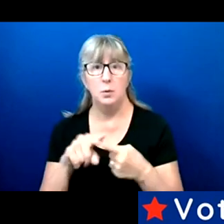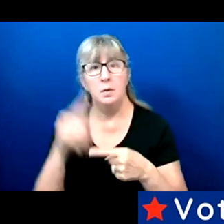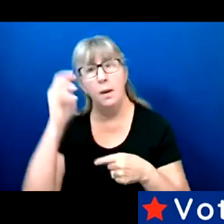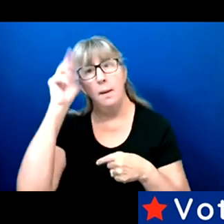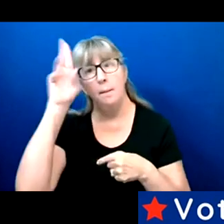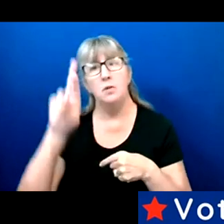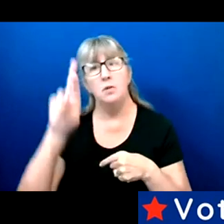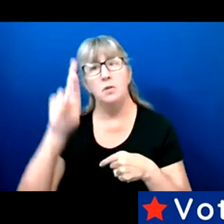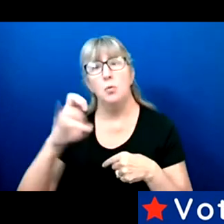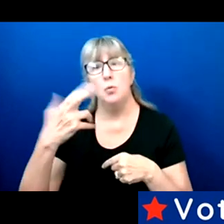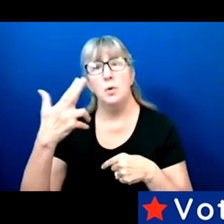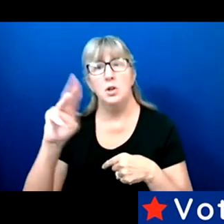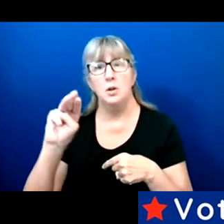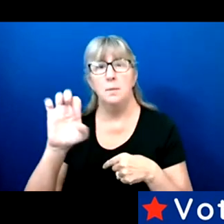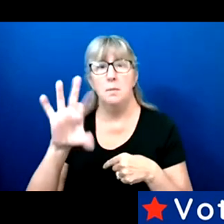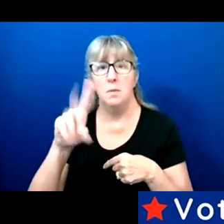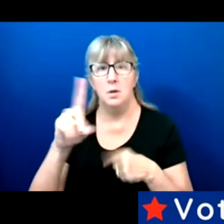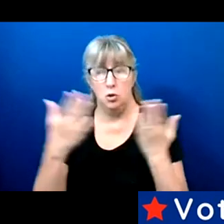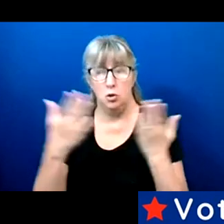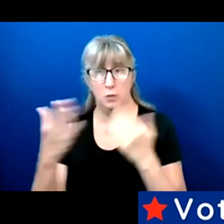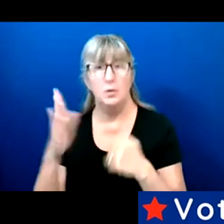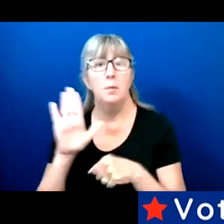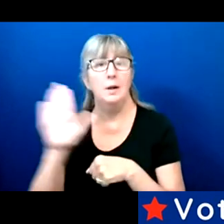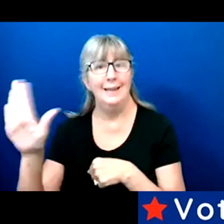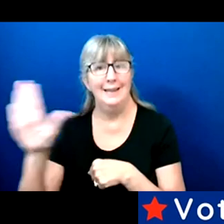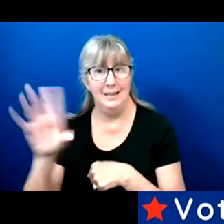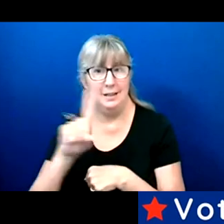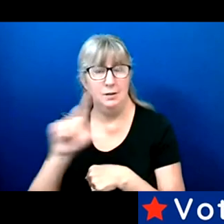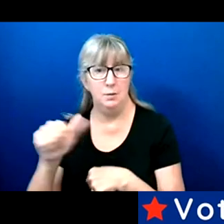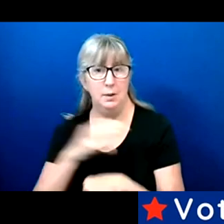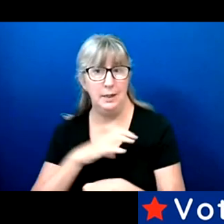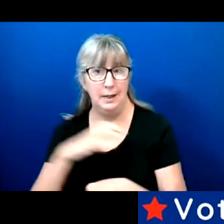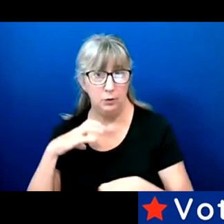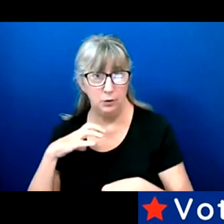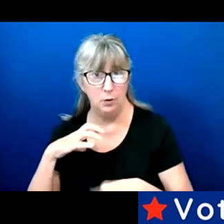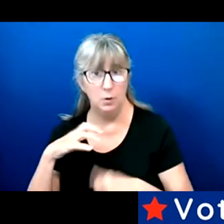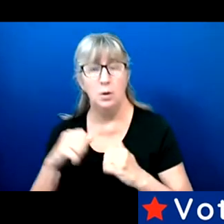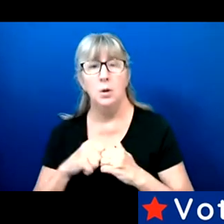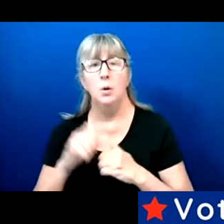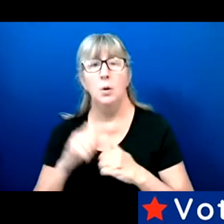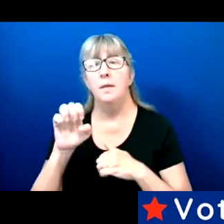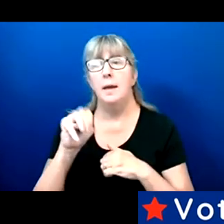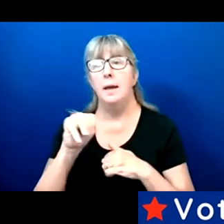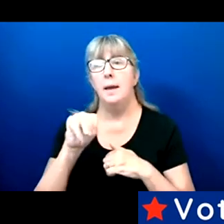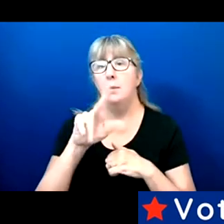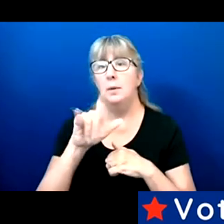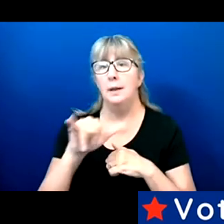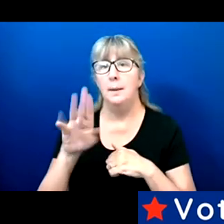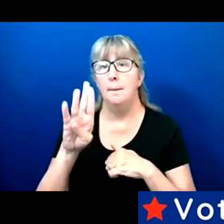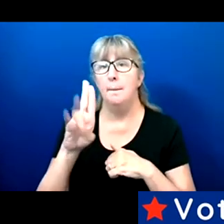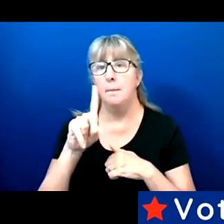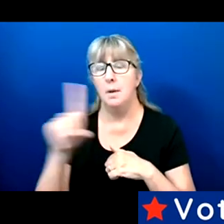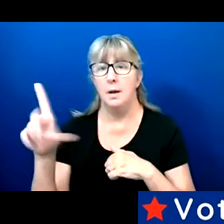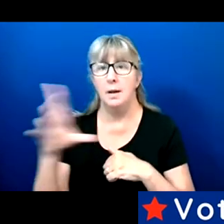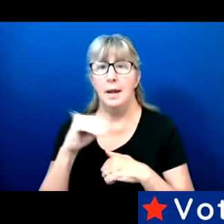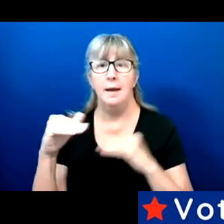I serve on his Disability Council with Emily and as well as fair fight access disability